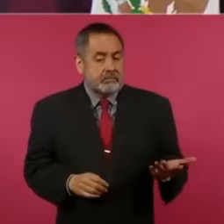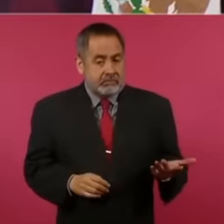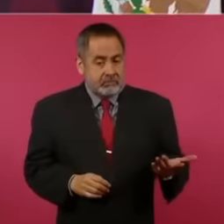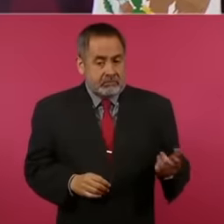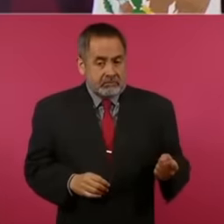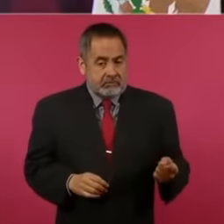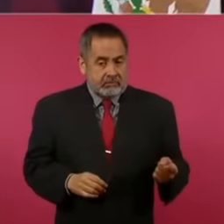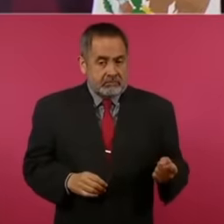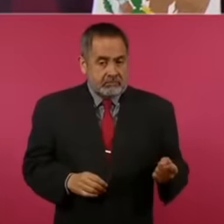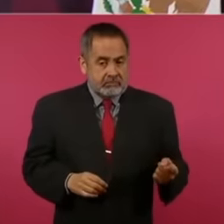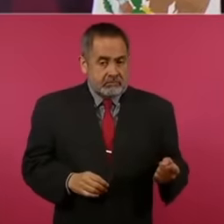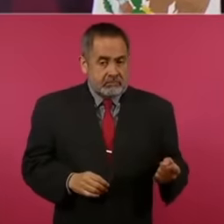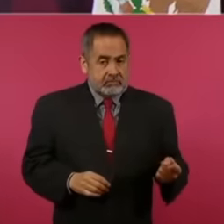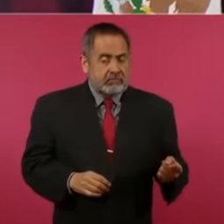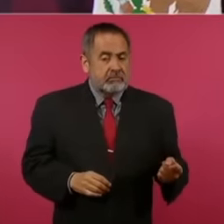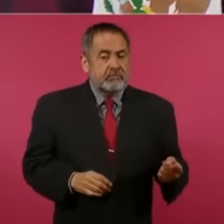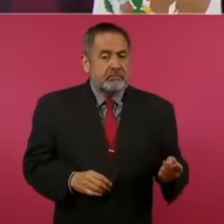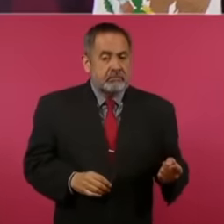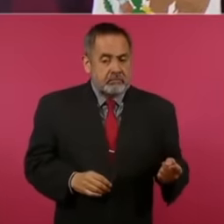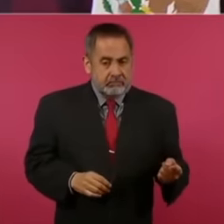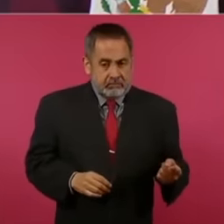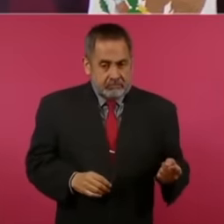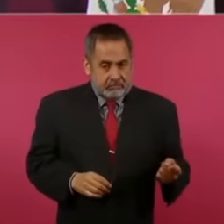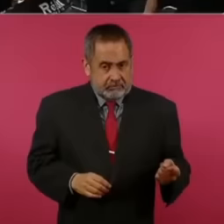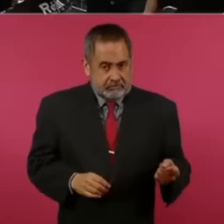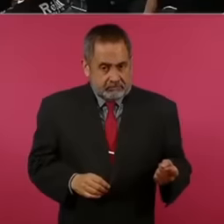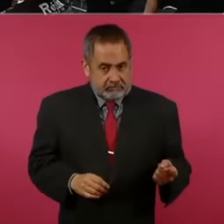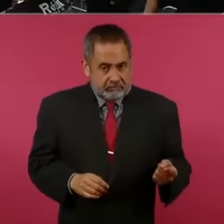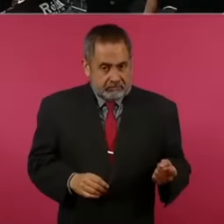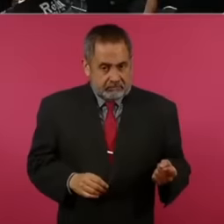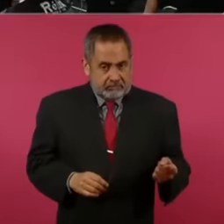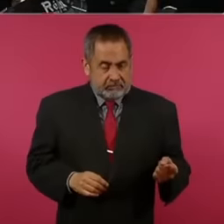that they come out with